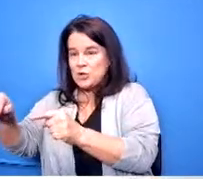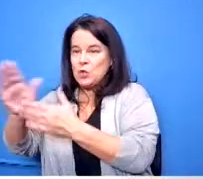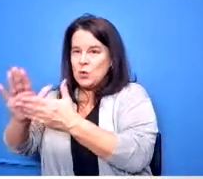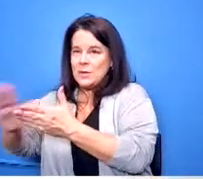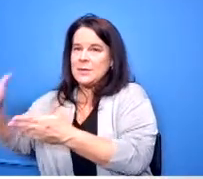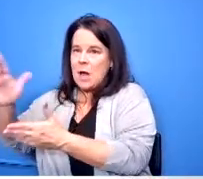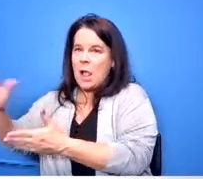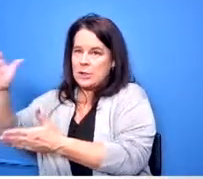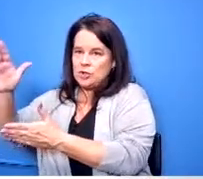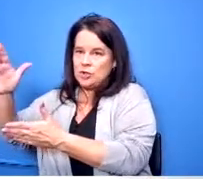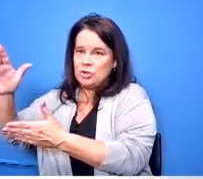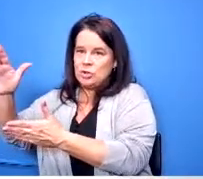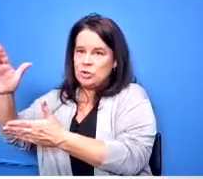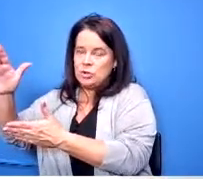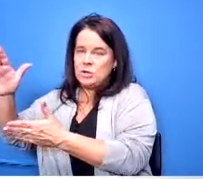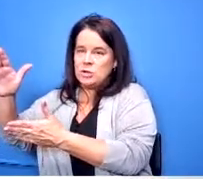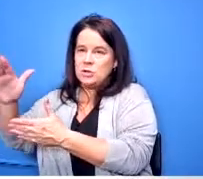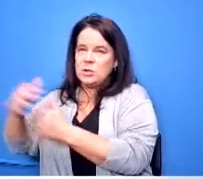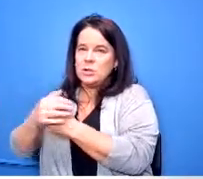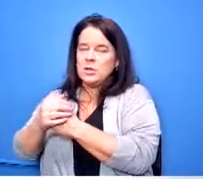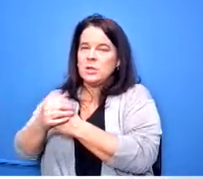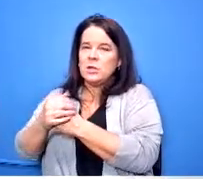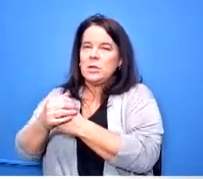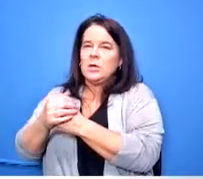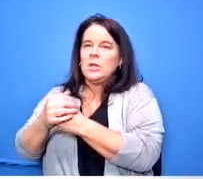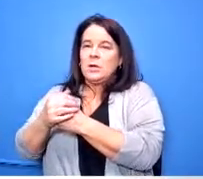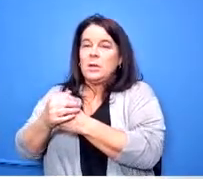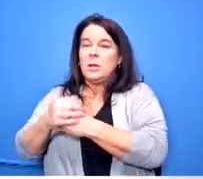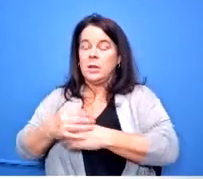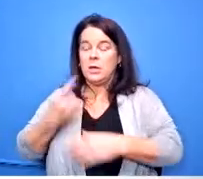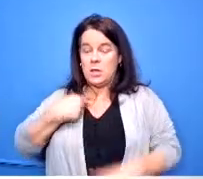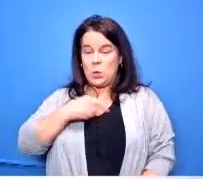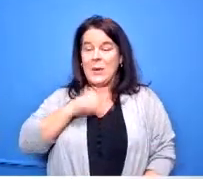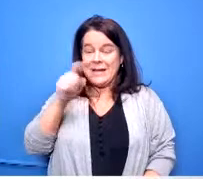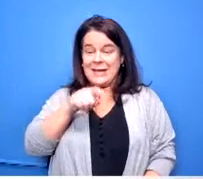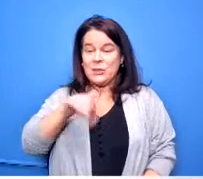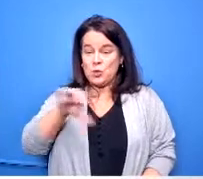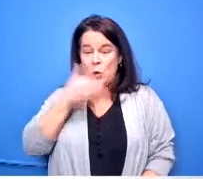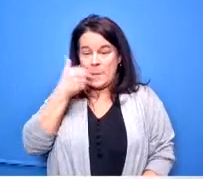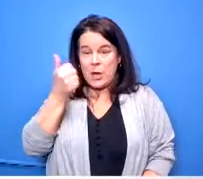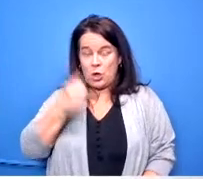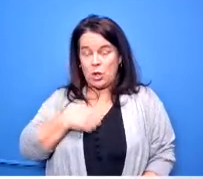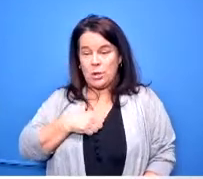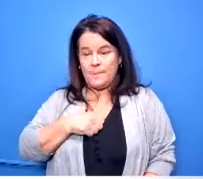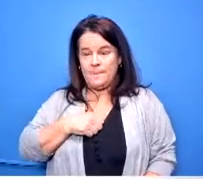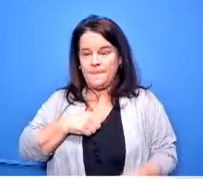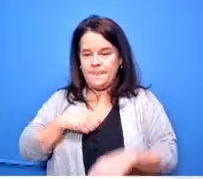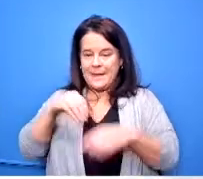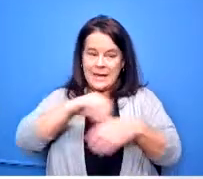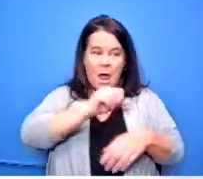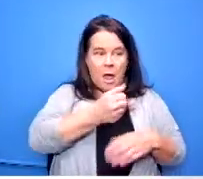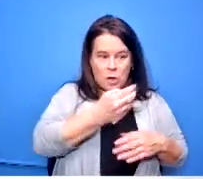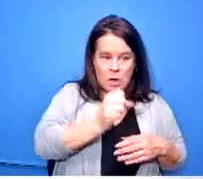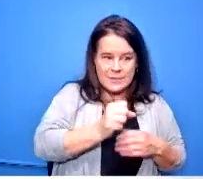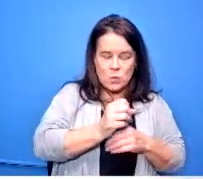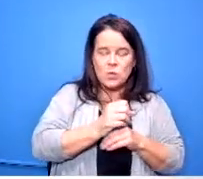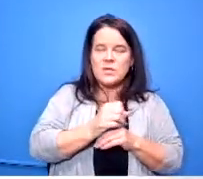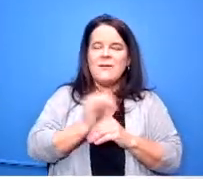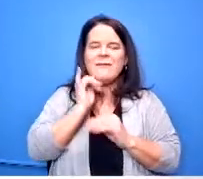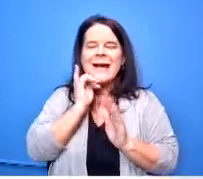if we could and we need to do a better job in our other high schools of identifying those kids early